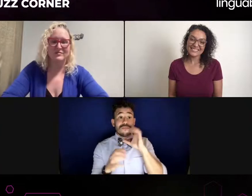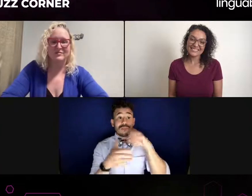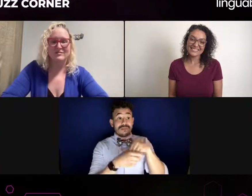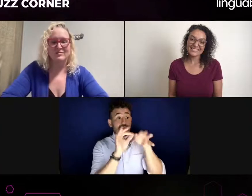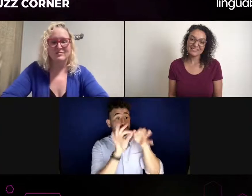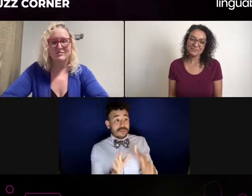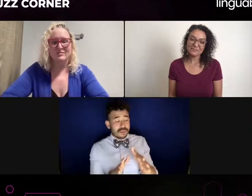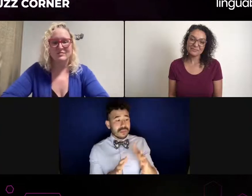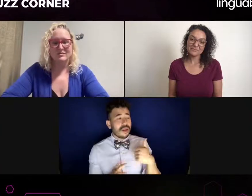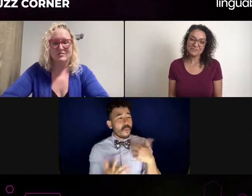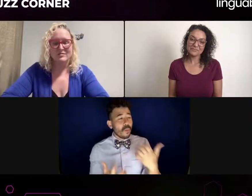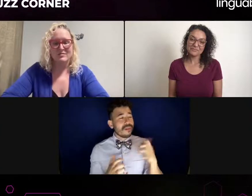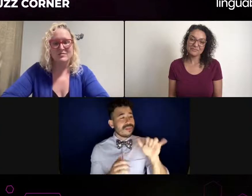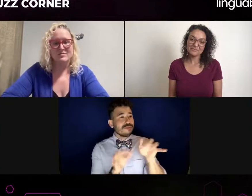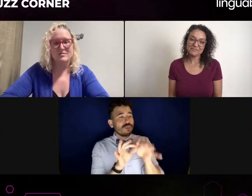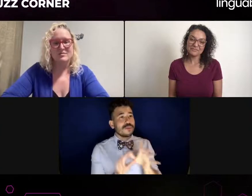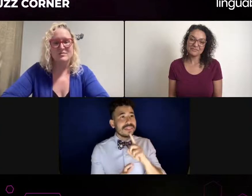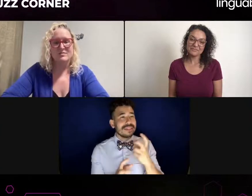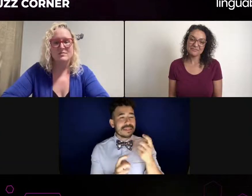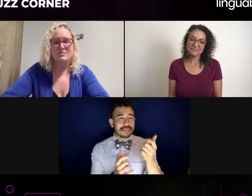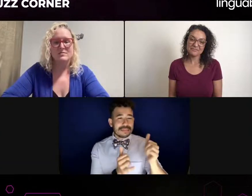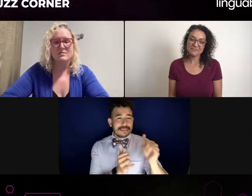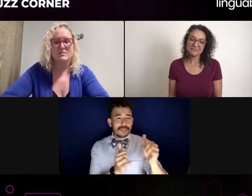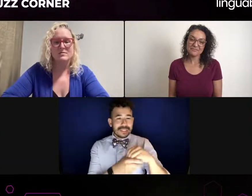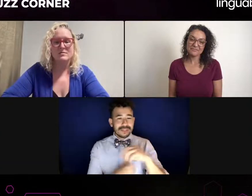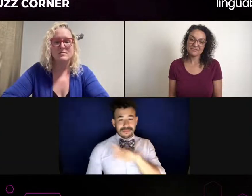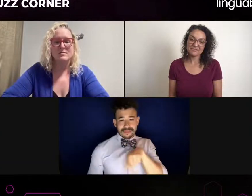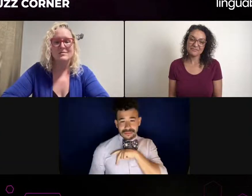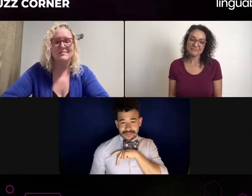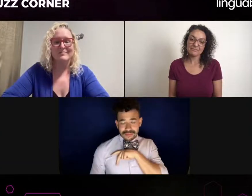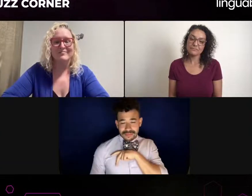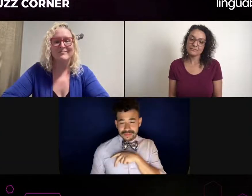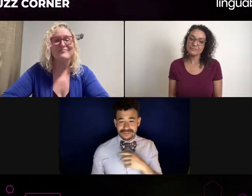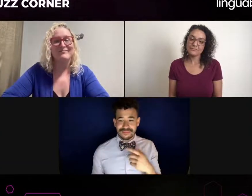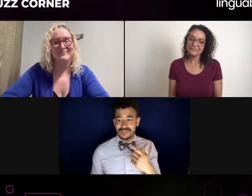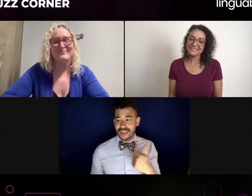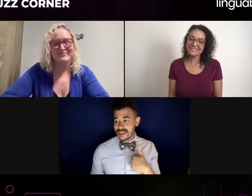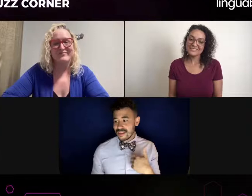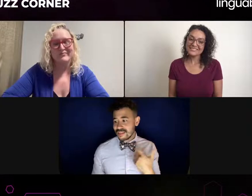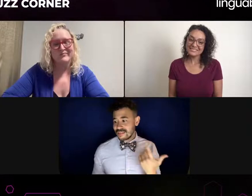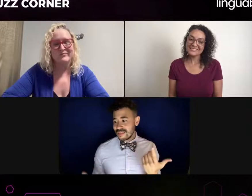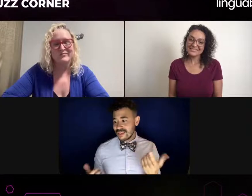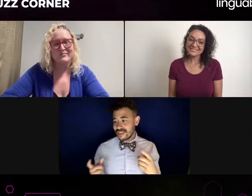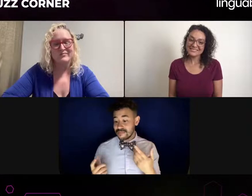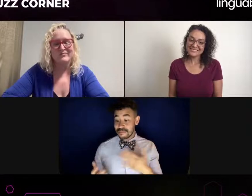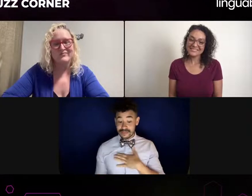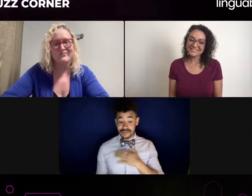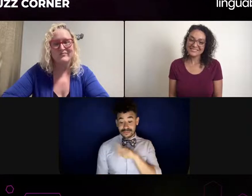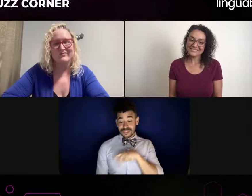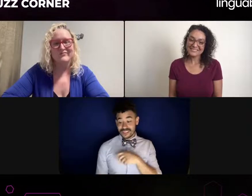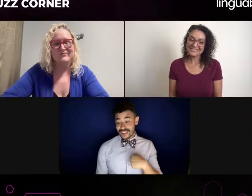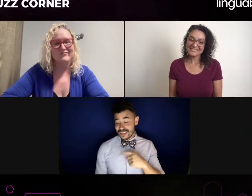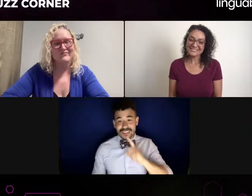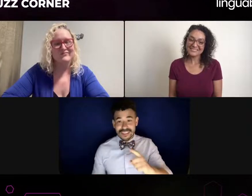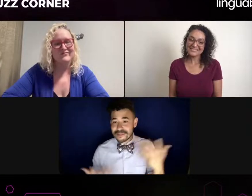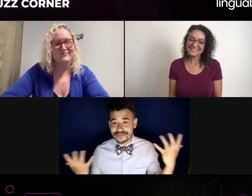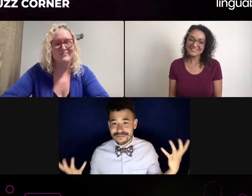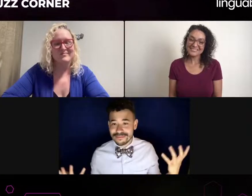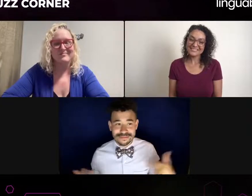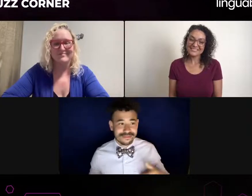and then one for stage, but I don't mind if I'd have the same interpreter for both. I think that's great. It really depends on a person's preference.